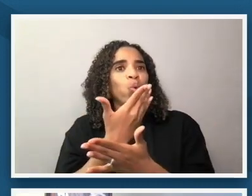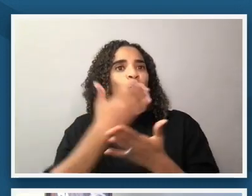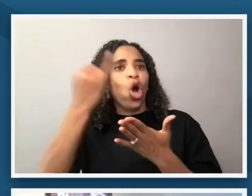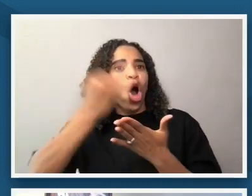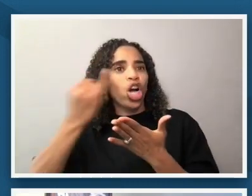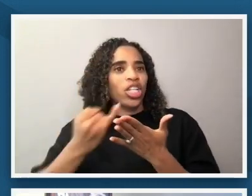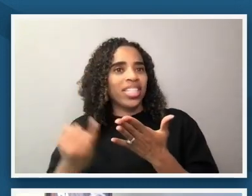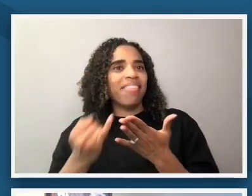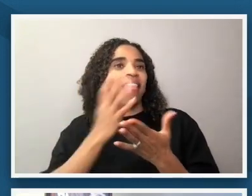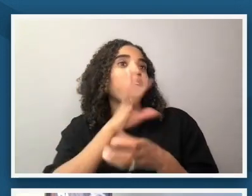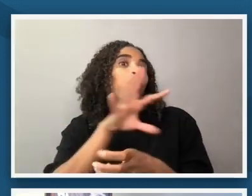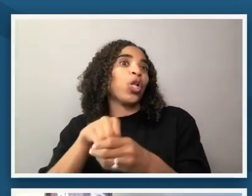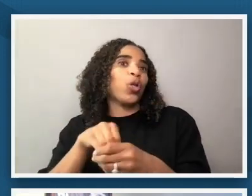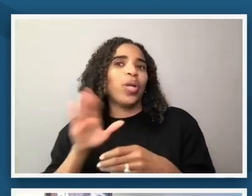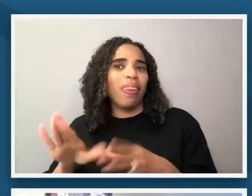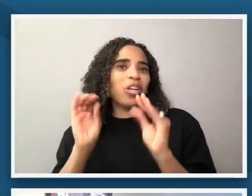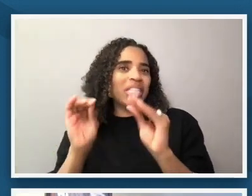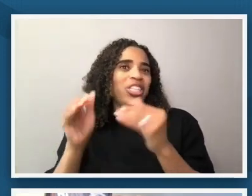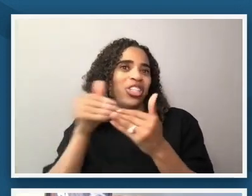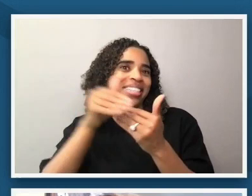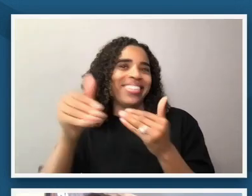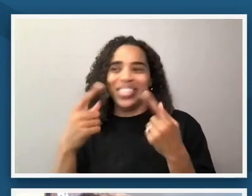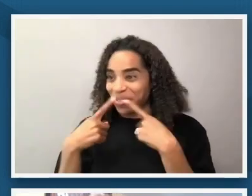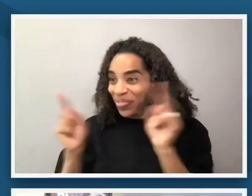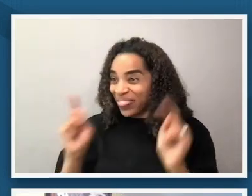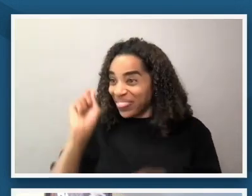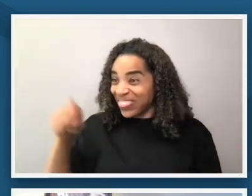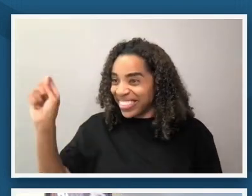so success